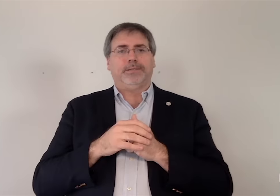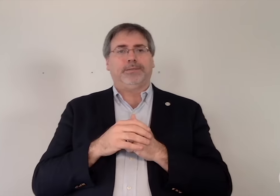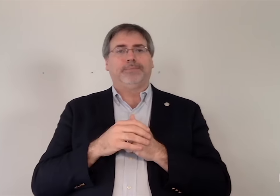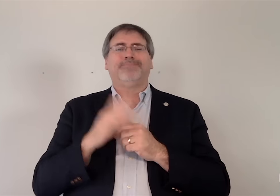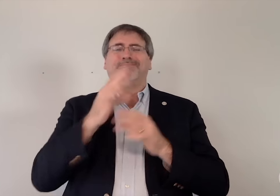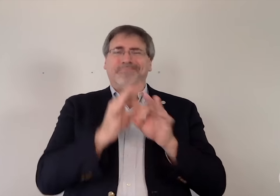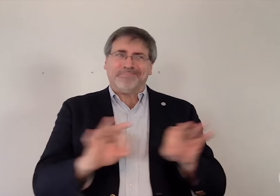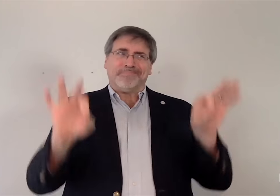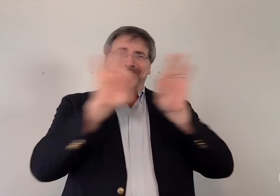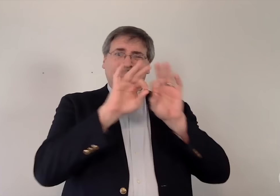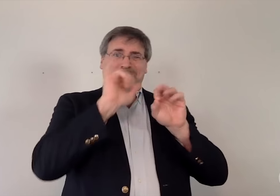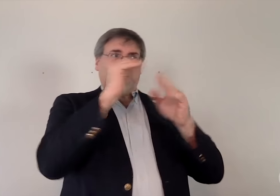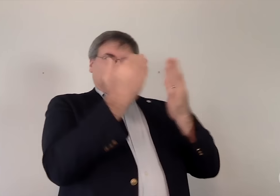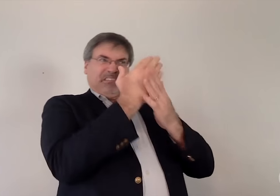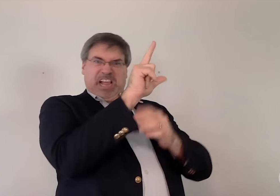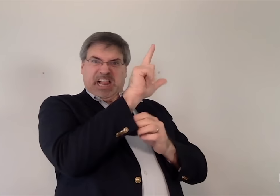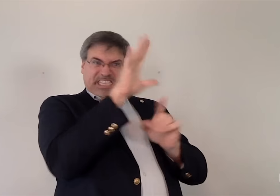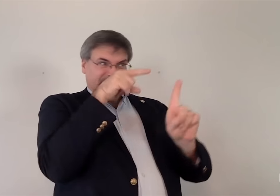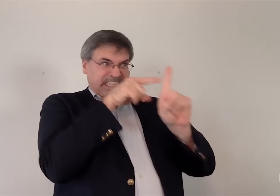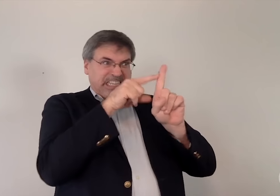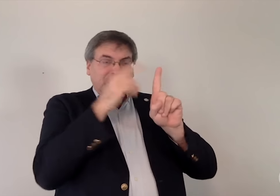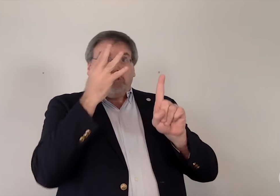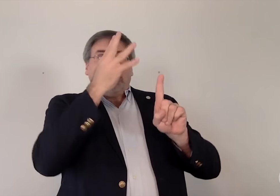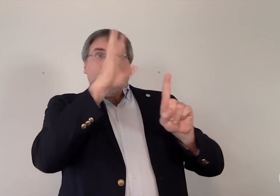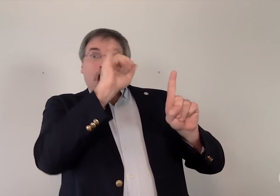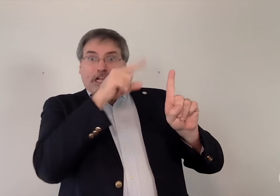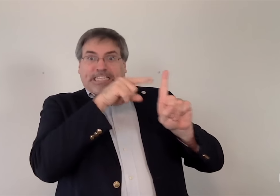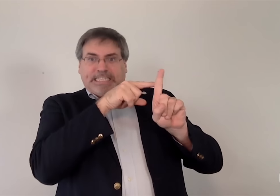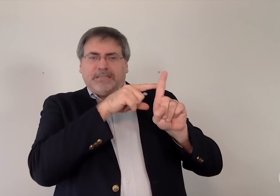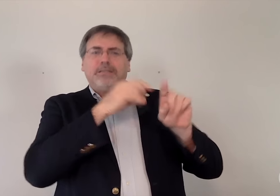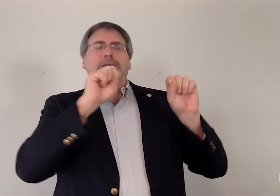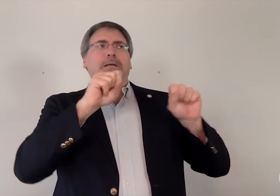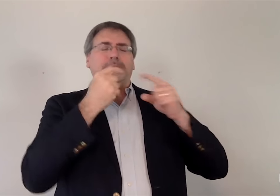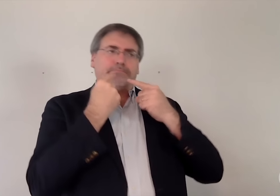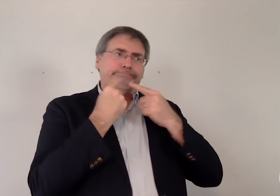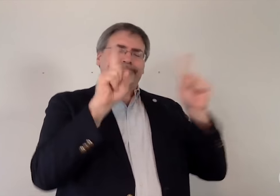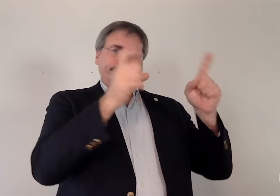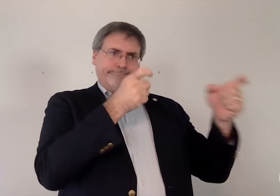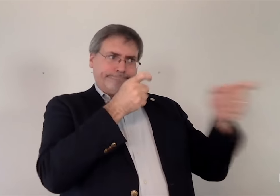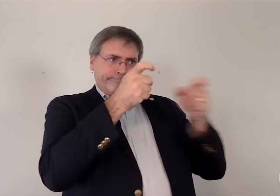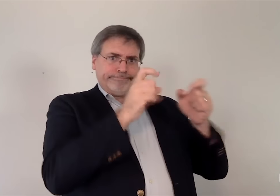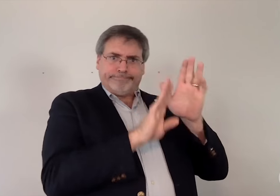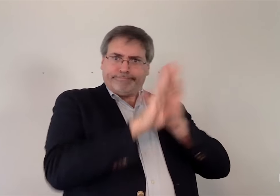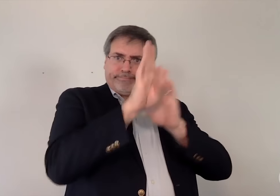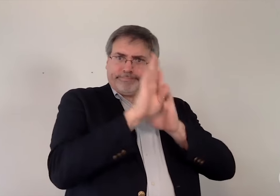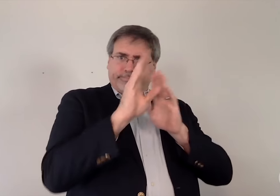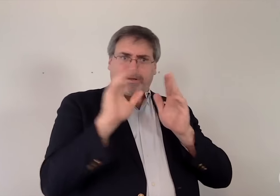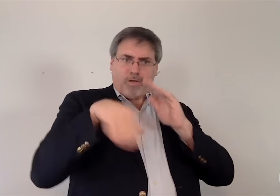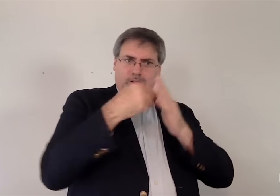It is imperative the new LLC created by the RID is capable of successfully administering and developing